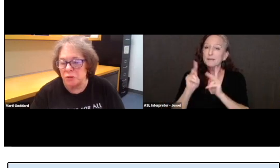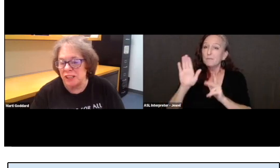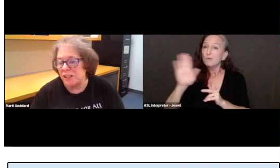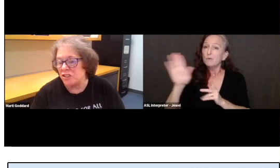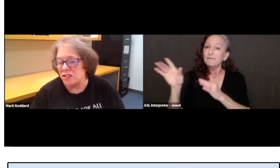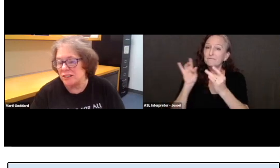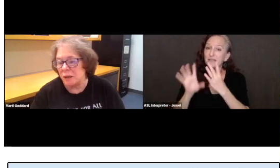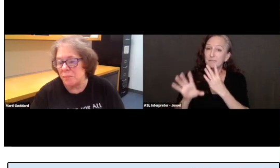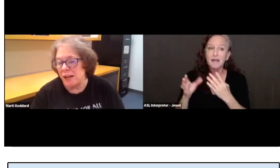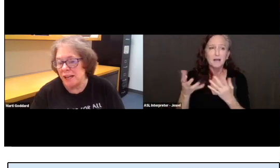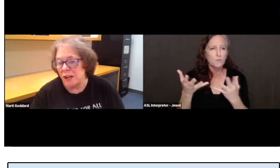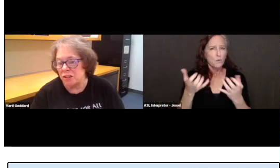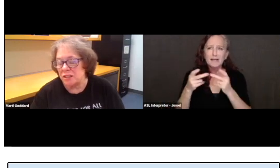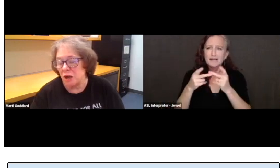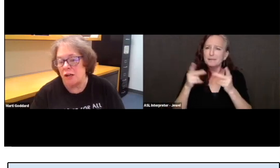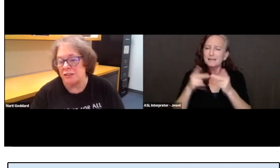where they could just come hang out and talk.